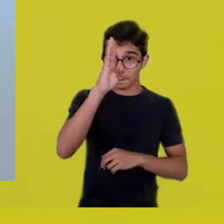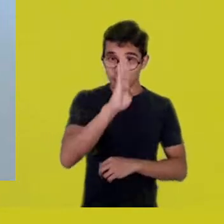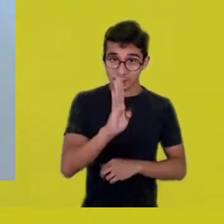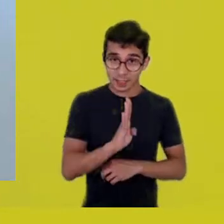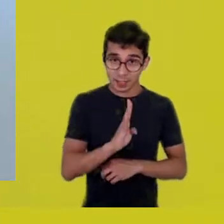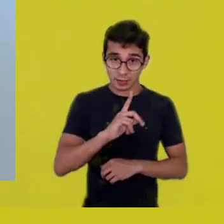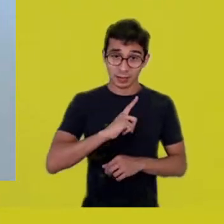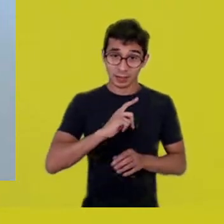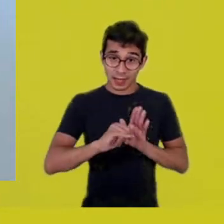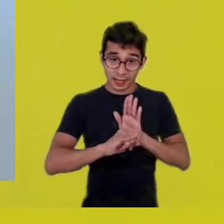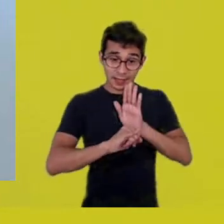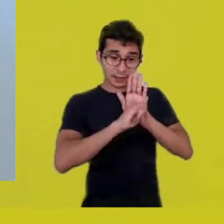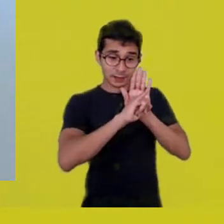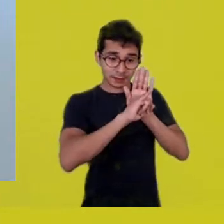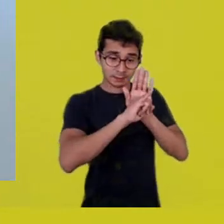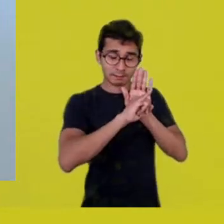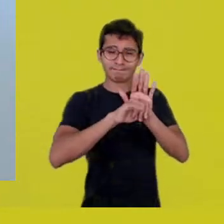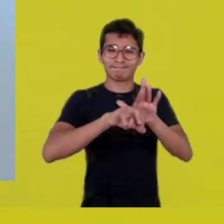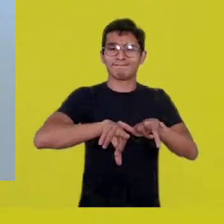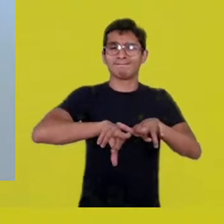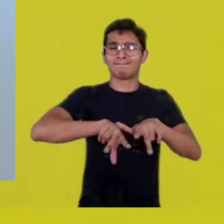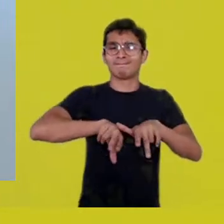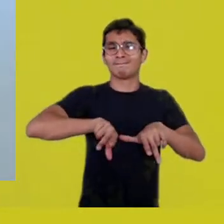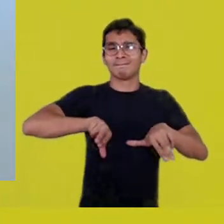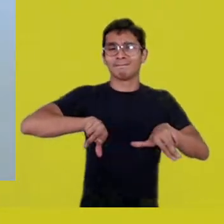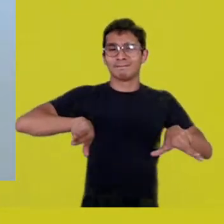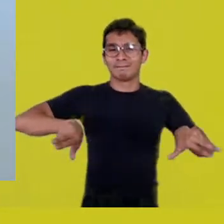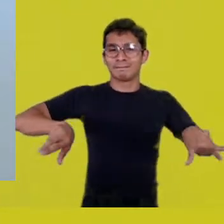I think it’s very interesting to think about this setting,